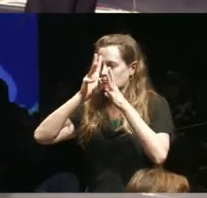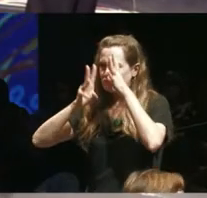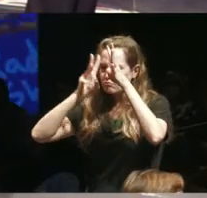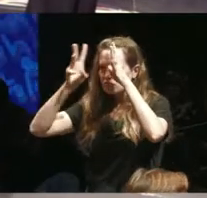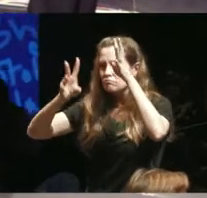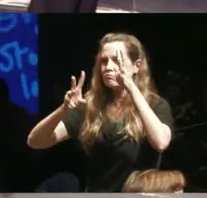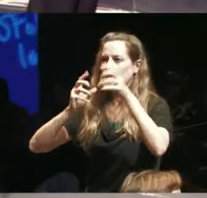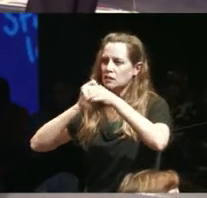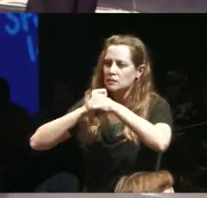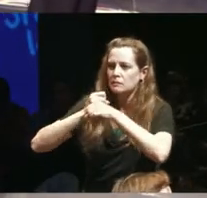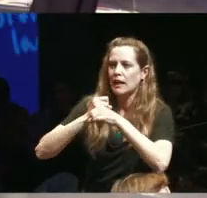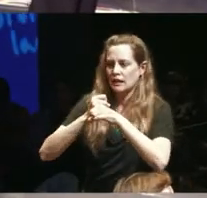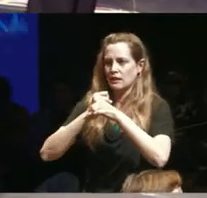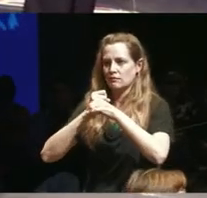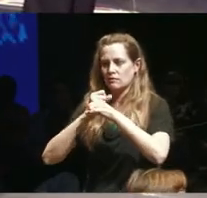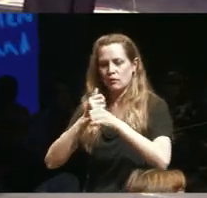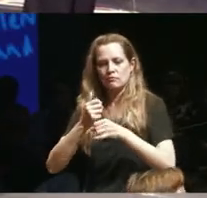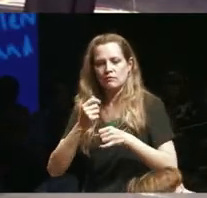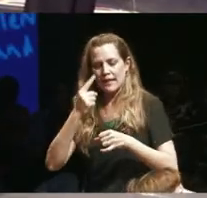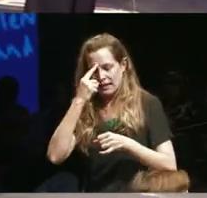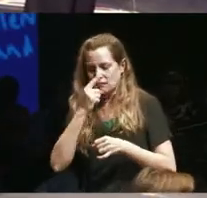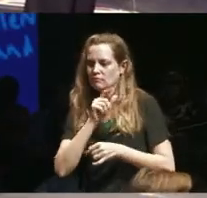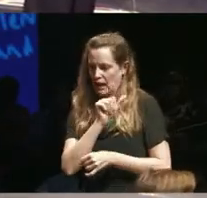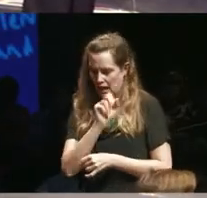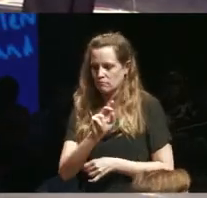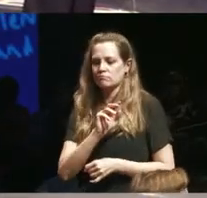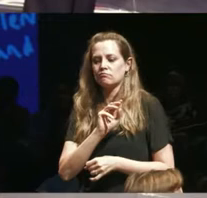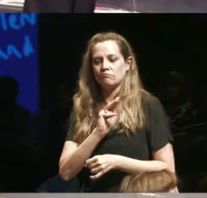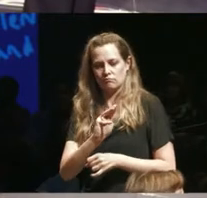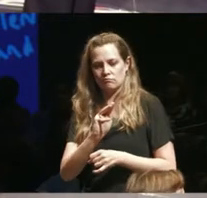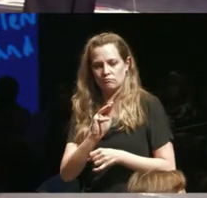making that move so I think you're right Adam some trophic understand